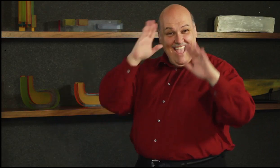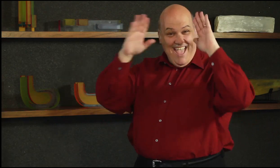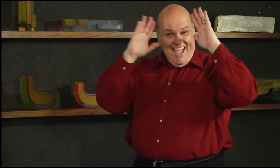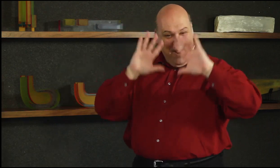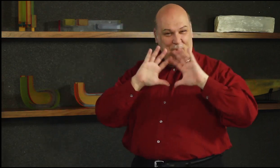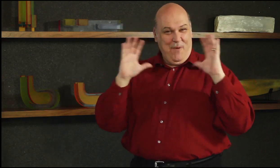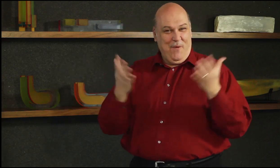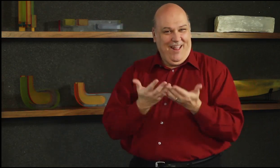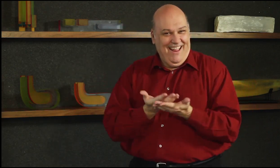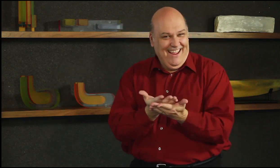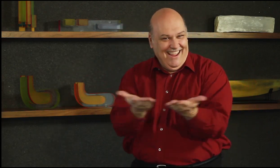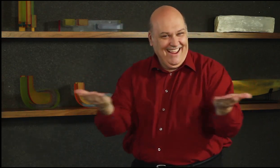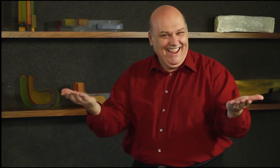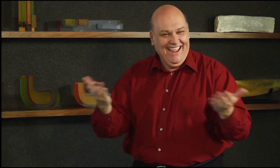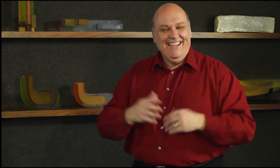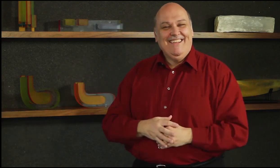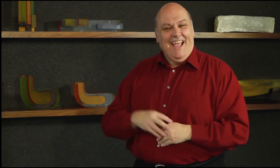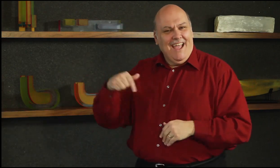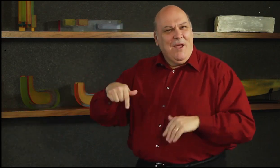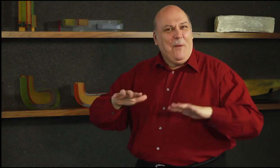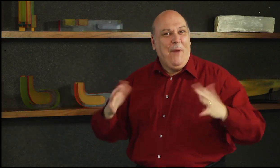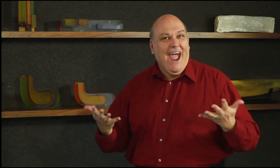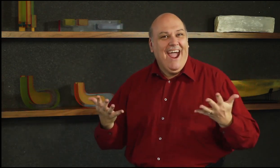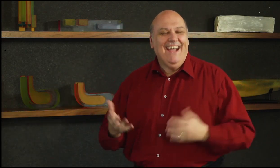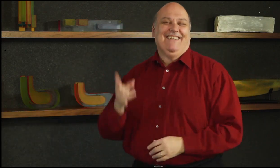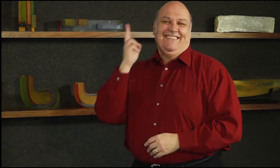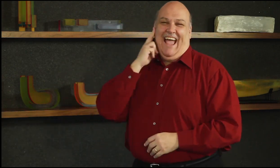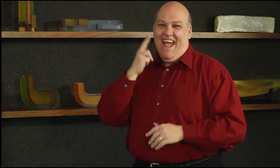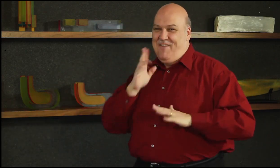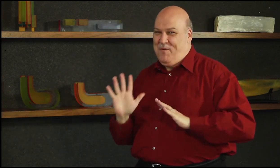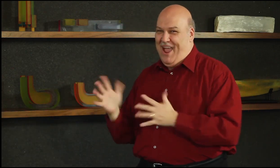Welcome to Deafwaves. I will be your host.